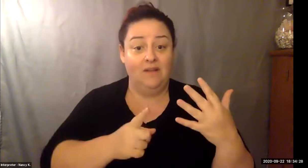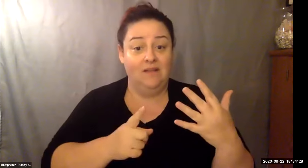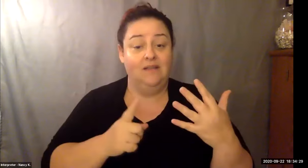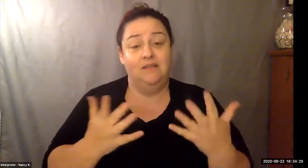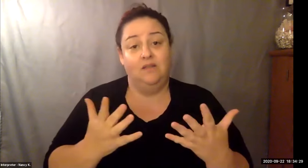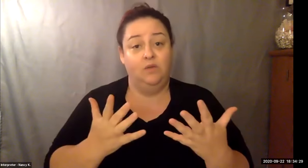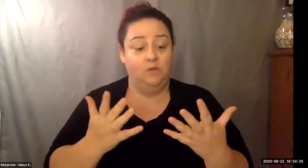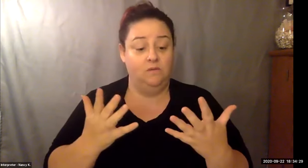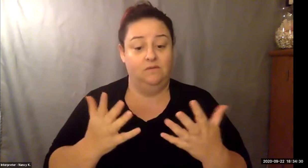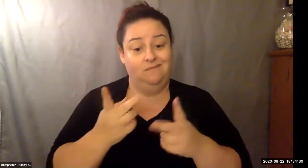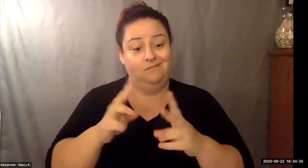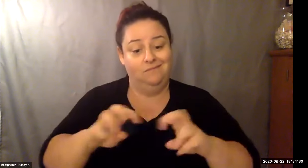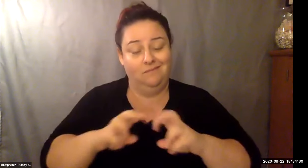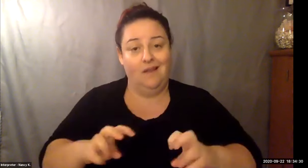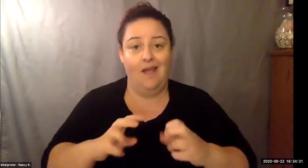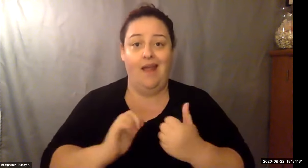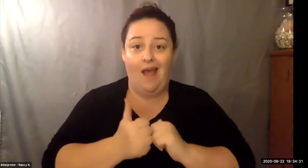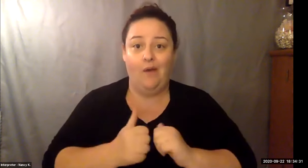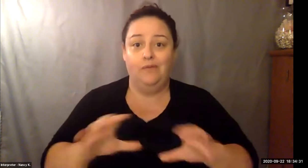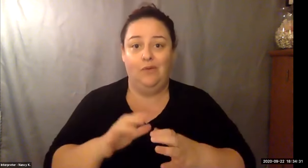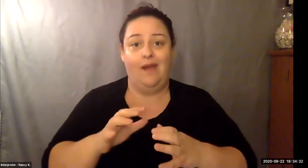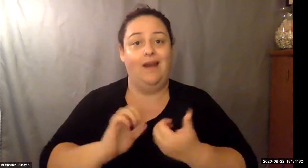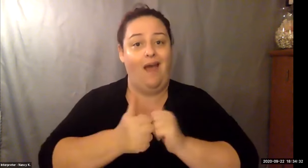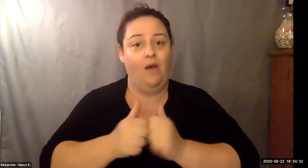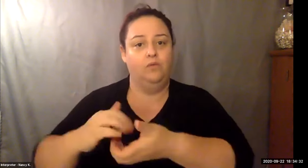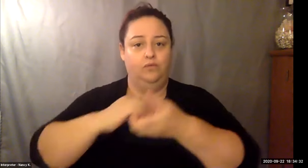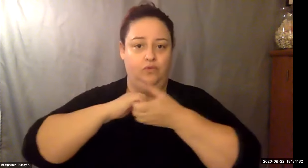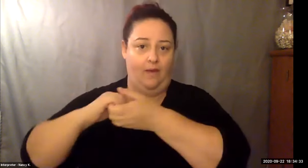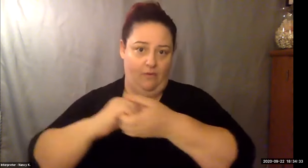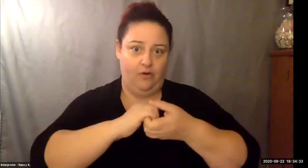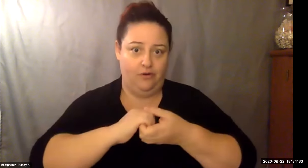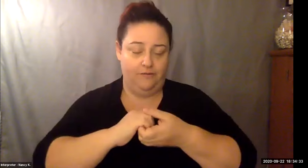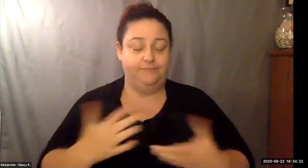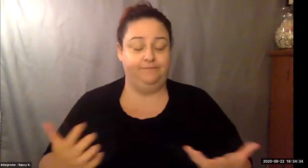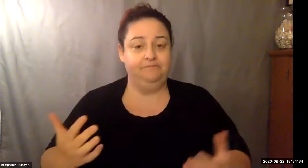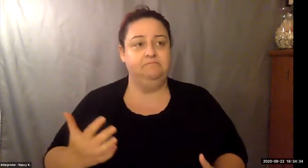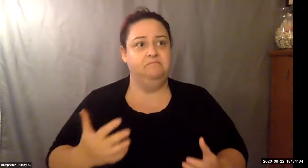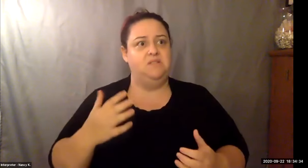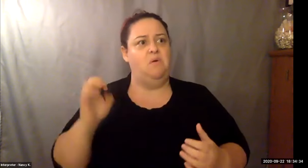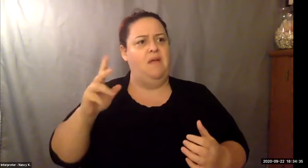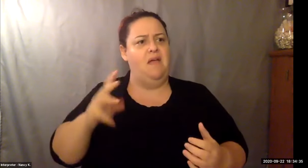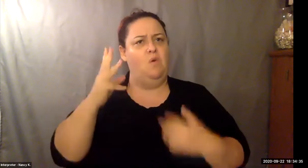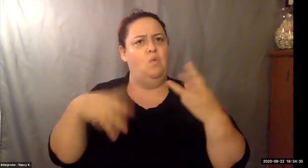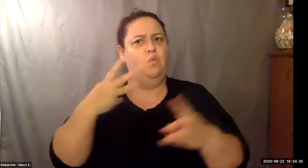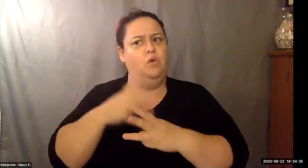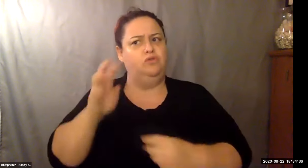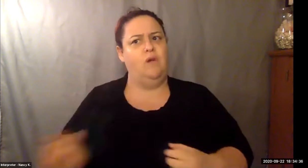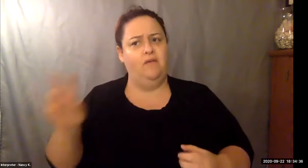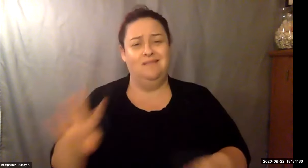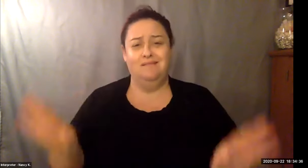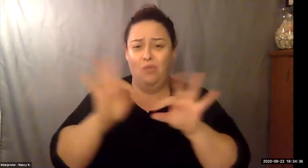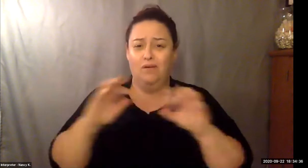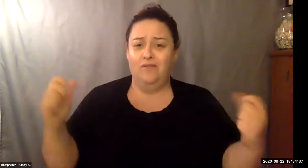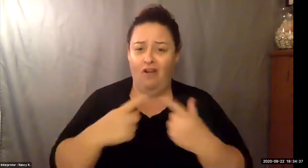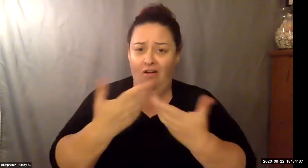Keith Wolling: What our clubs are doing and where we're going. But I will tell you in in the United States. We don't have a club in upstate New York. We do have a club in New York City.